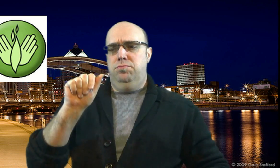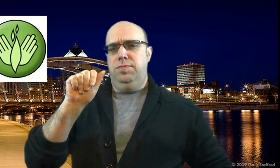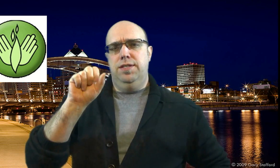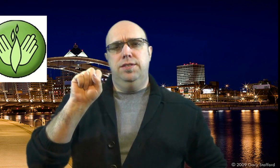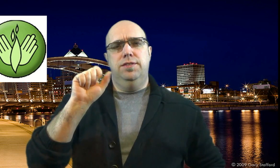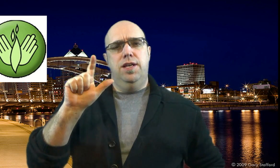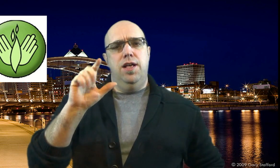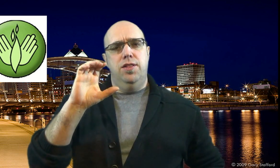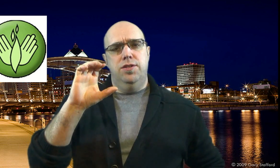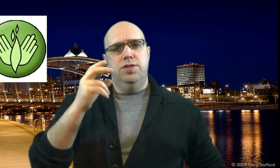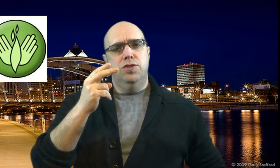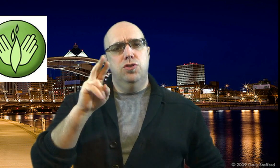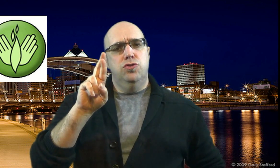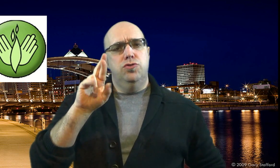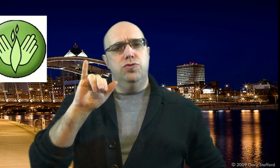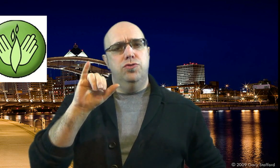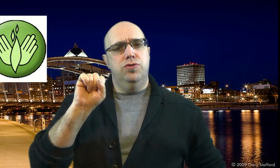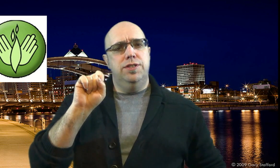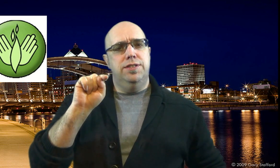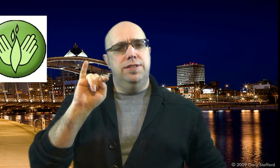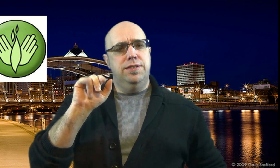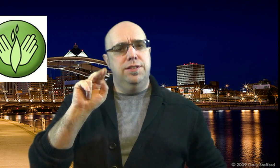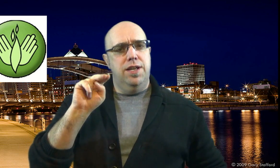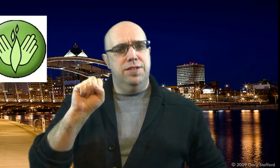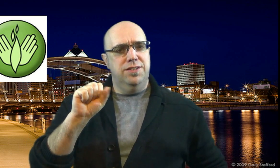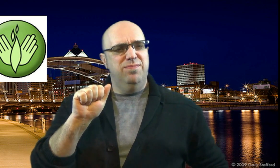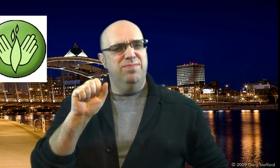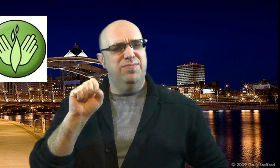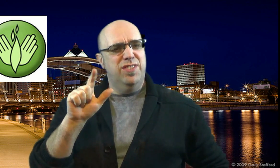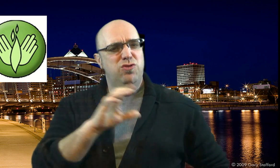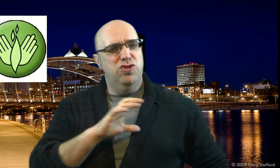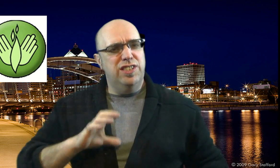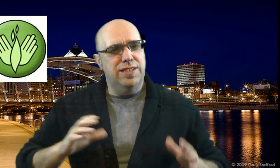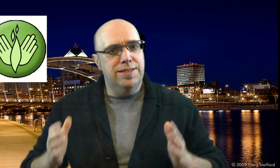It will be called ASL Christians.